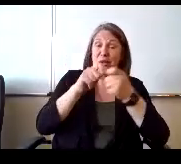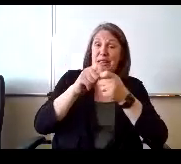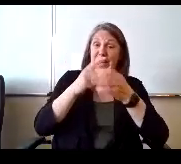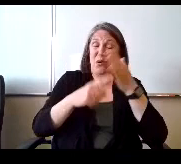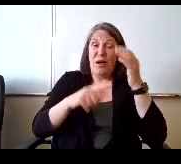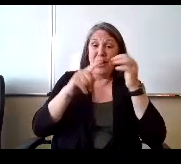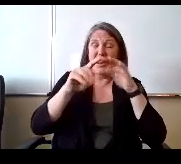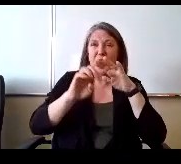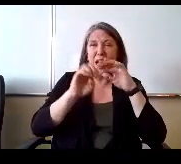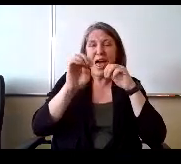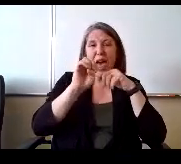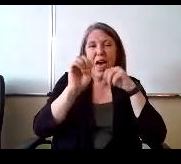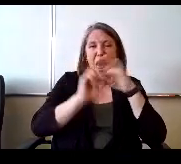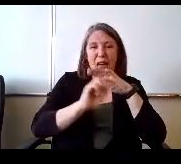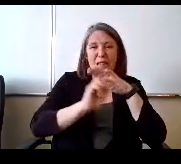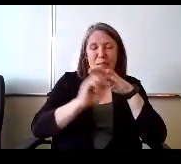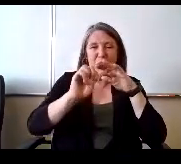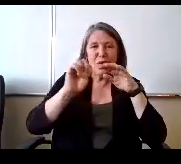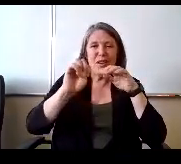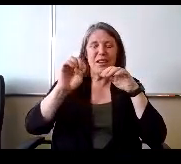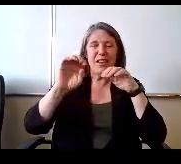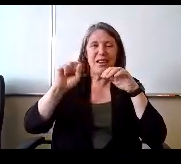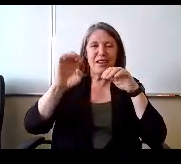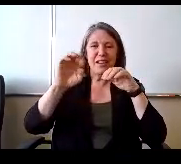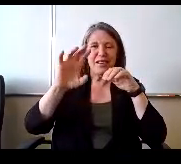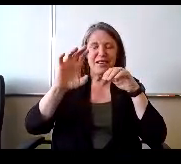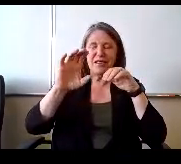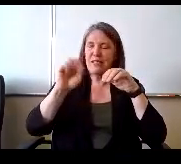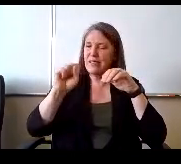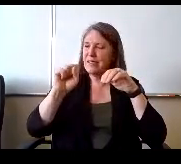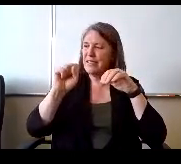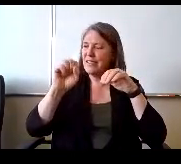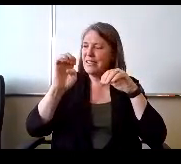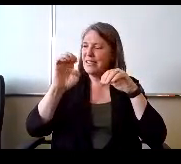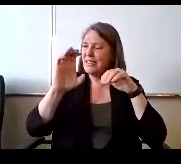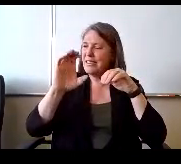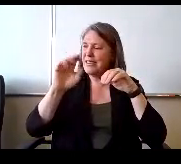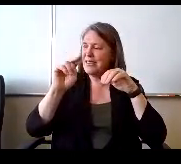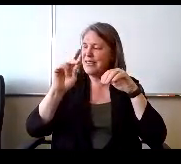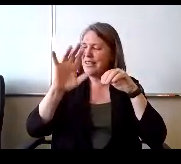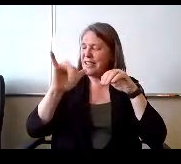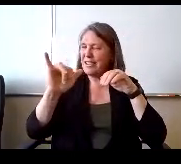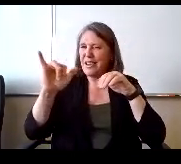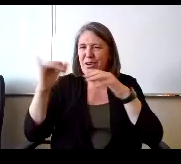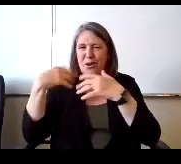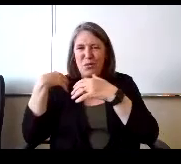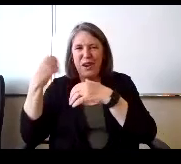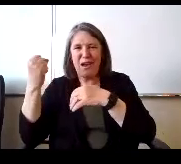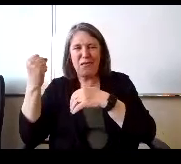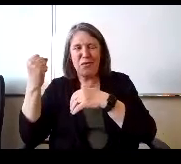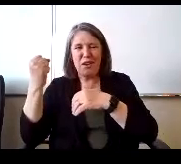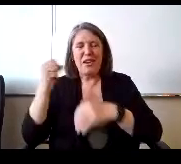the is it elementary secondary. Something. Recovery, we call it covid federal covid money, right.